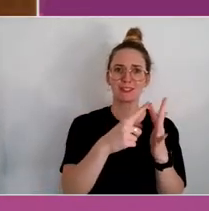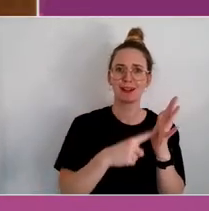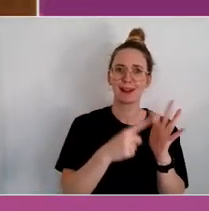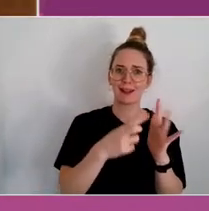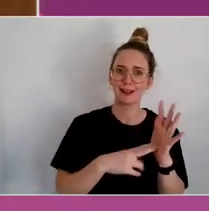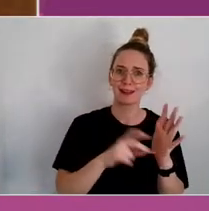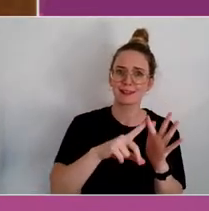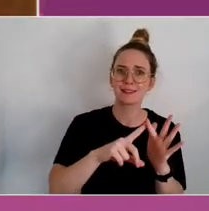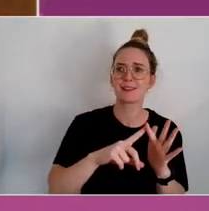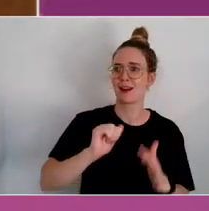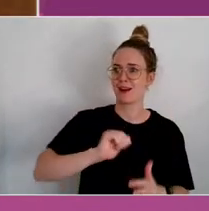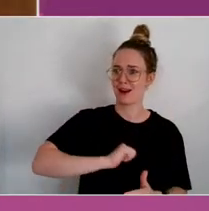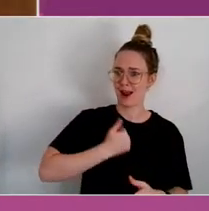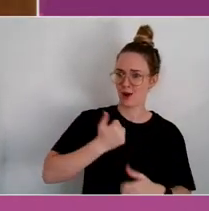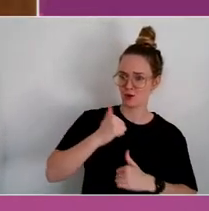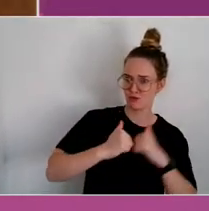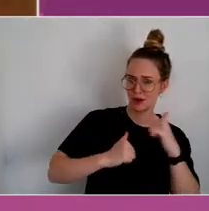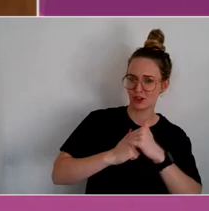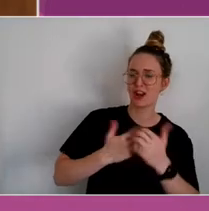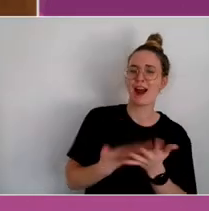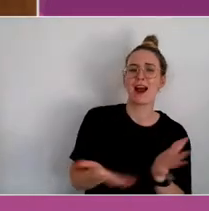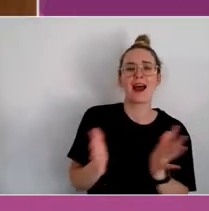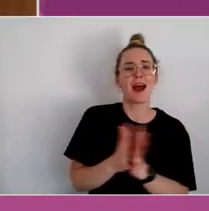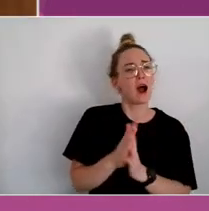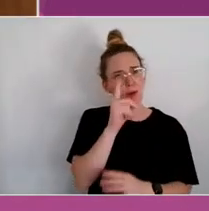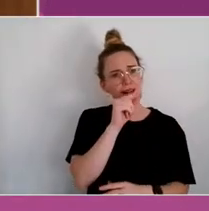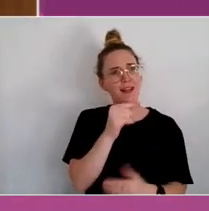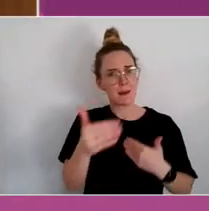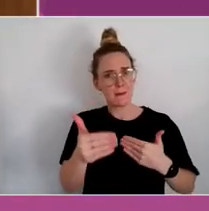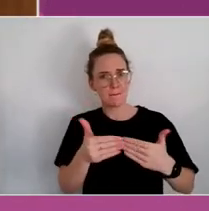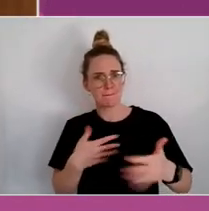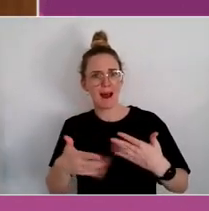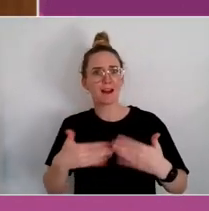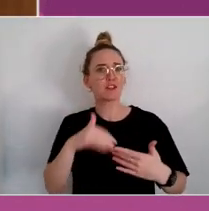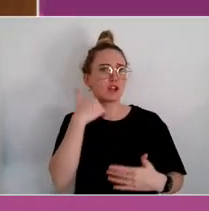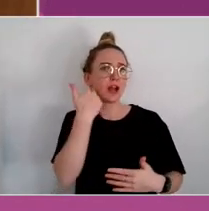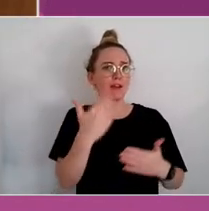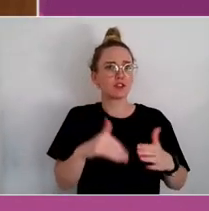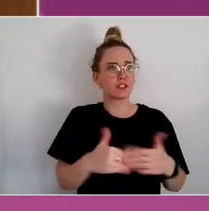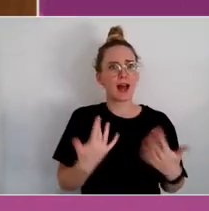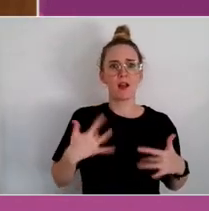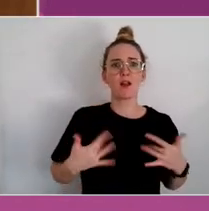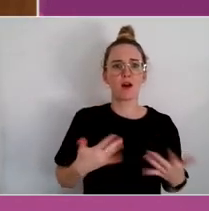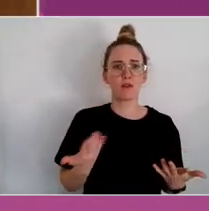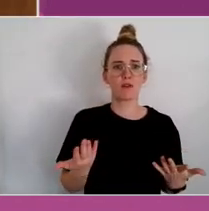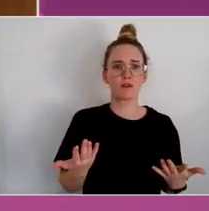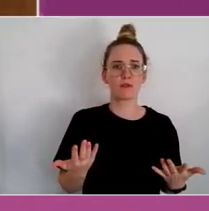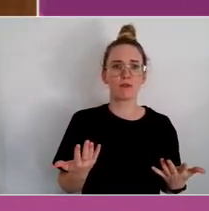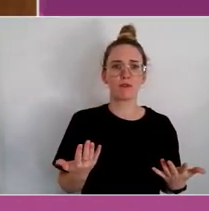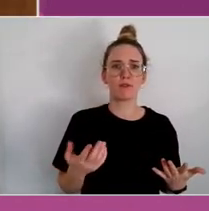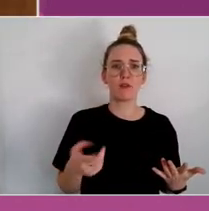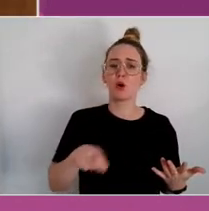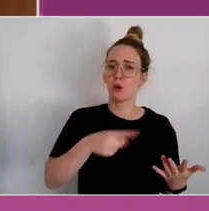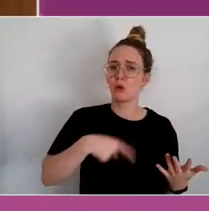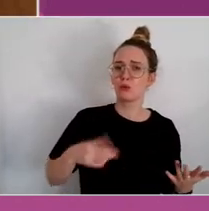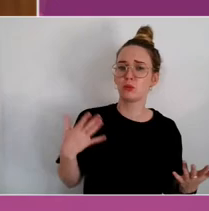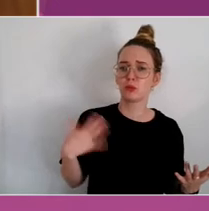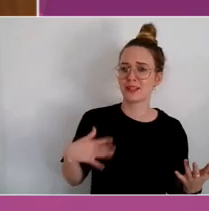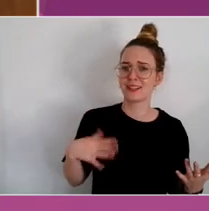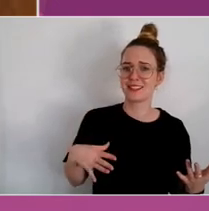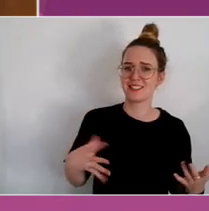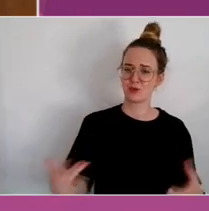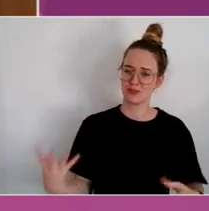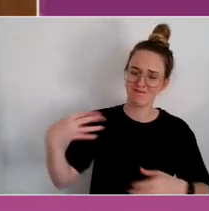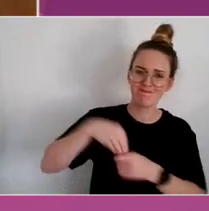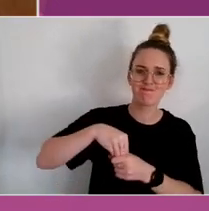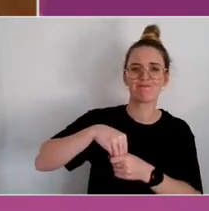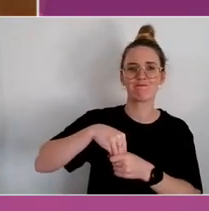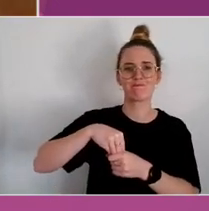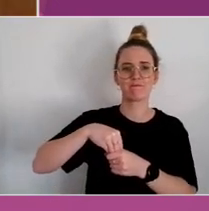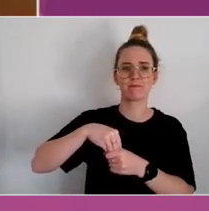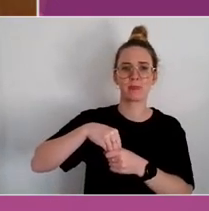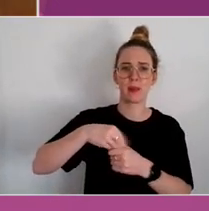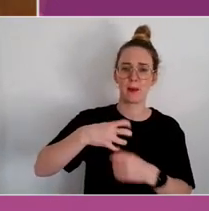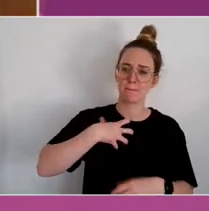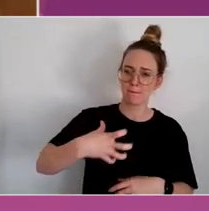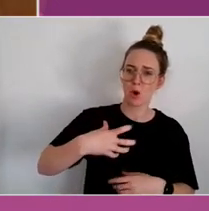to negotiate everyday reality, we need this more embedded sort of learning and processing